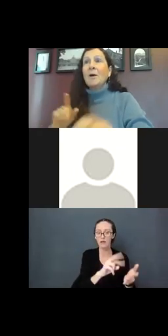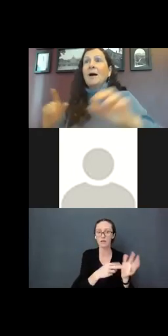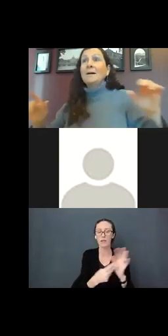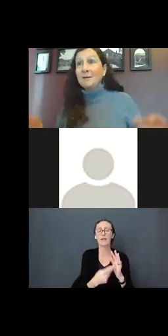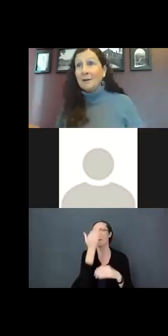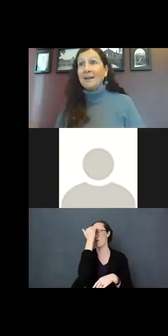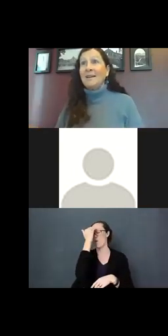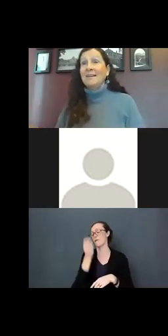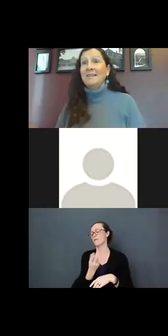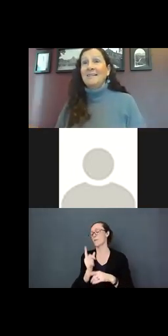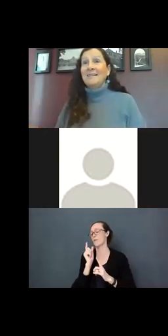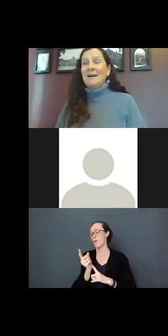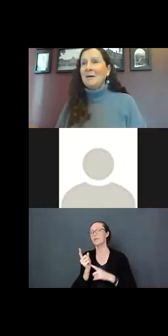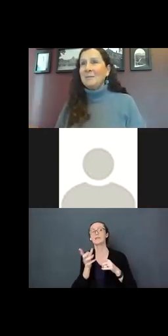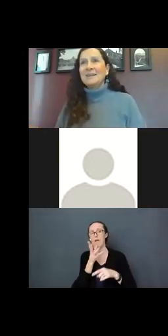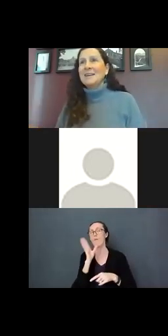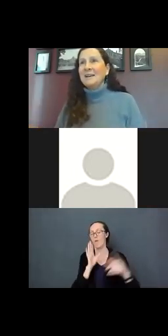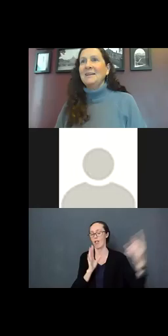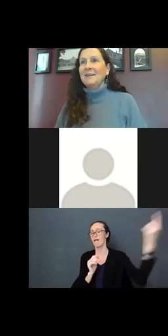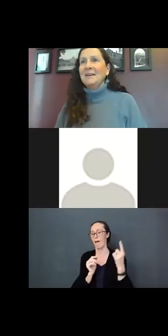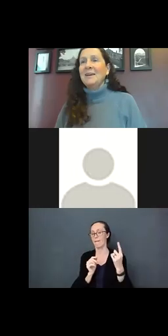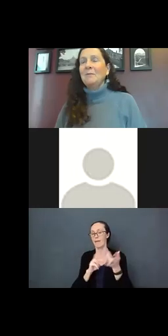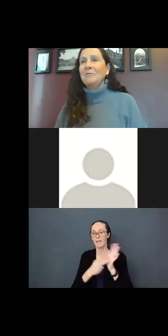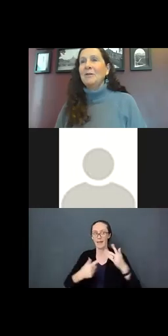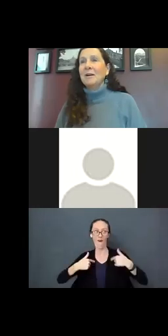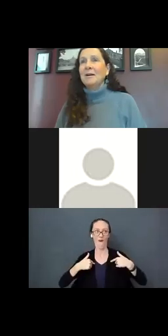I am going to get ready. I am going to be excited. I can't wait for her to come."